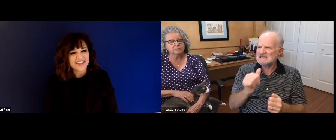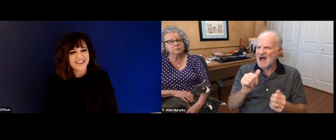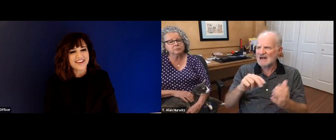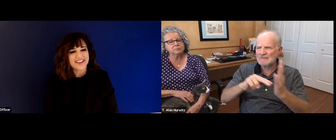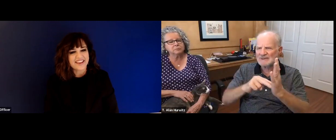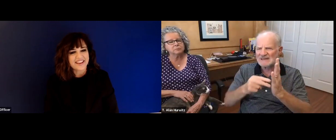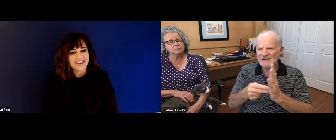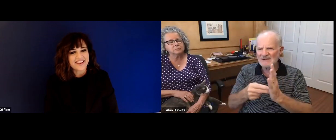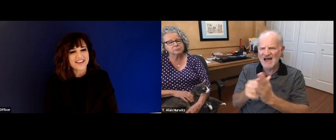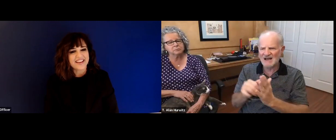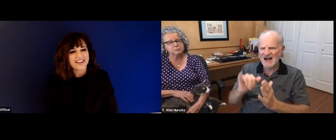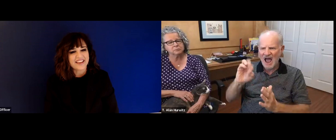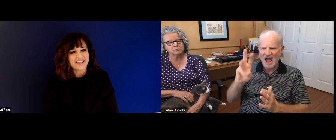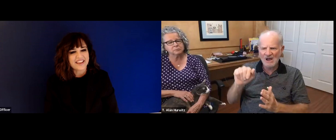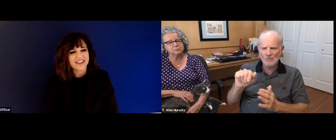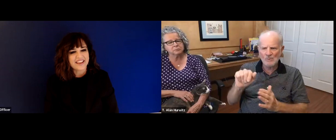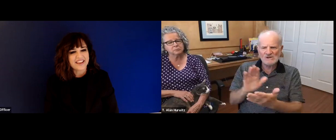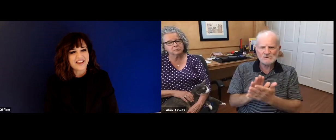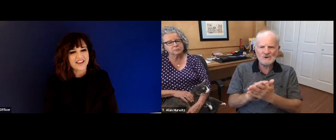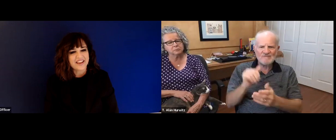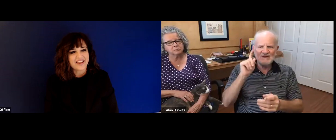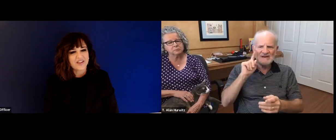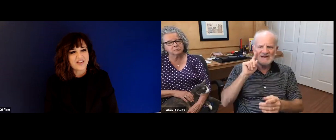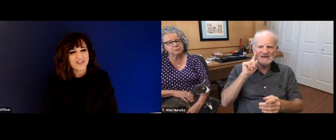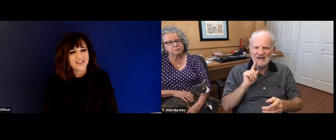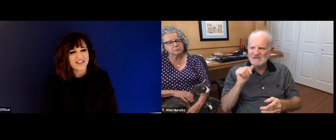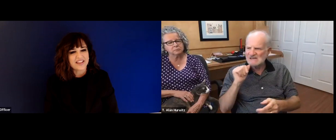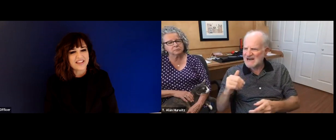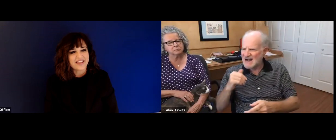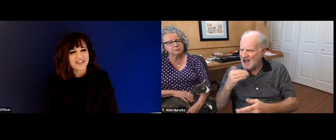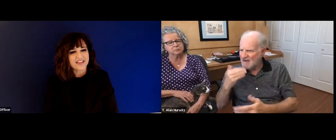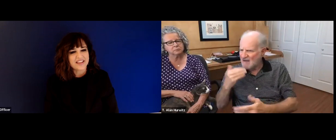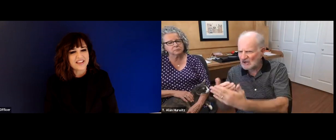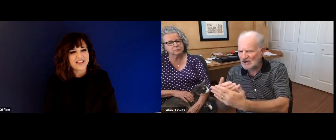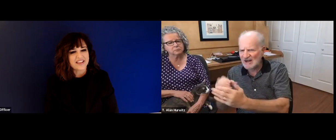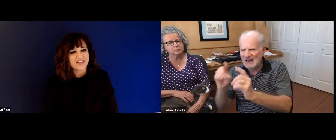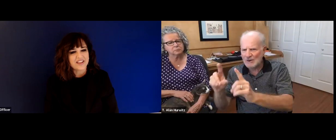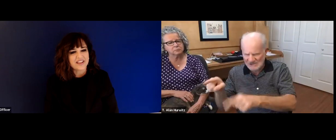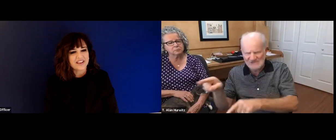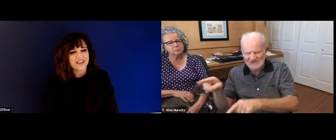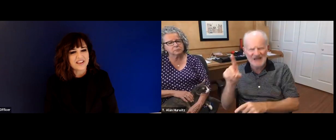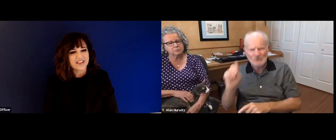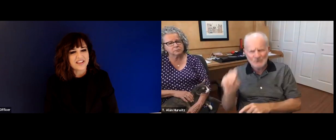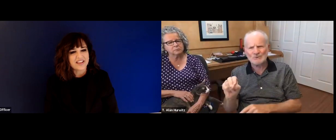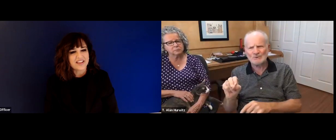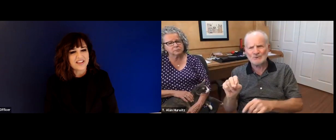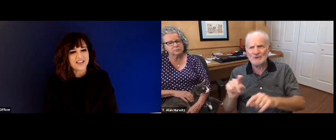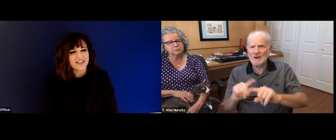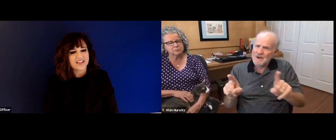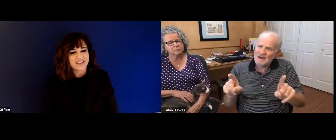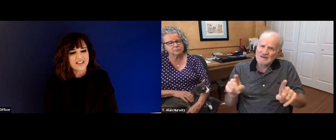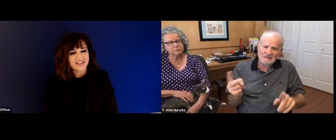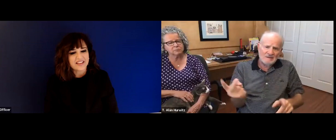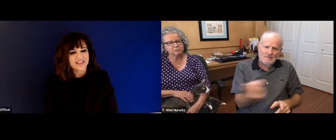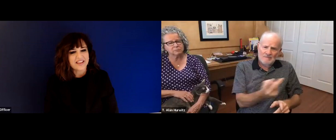agreed that Cid might be the best placement for me to get a better education. Now, of course, that isn't to say that